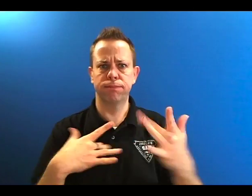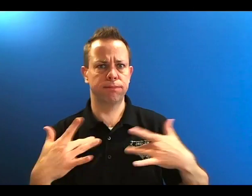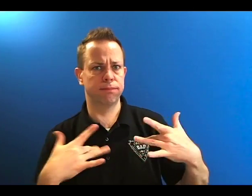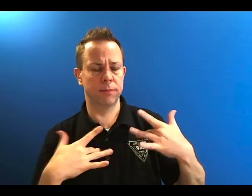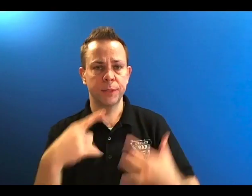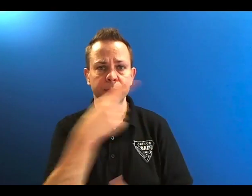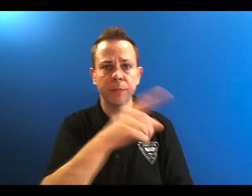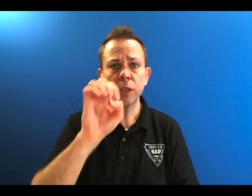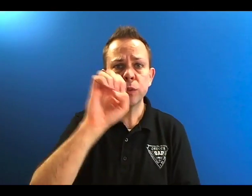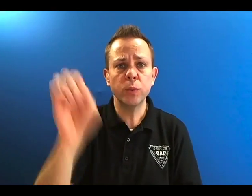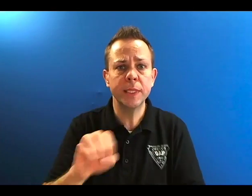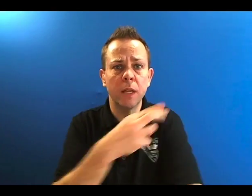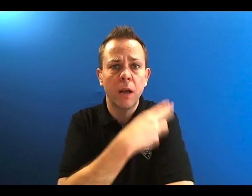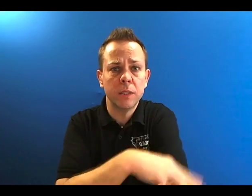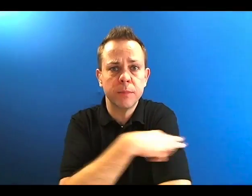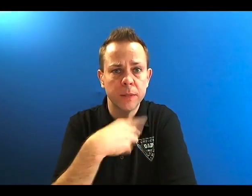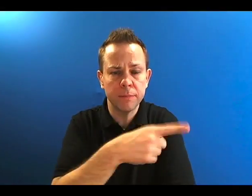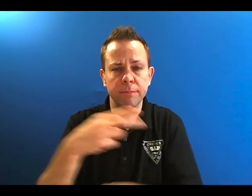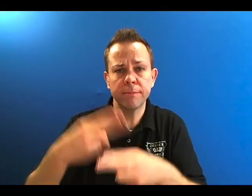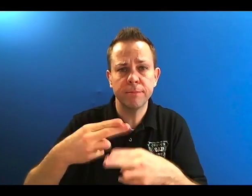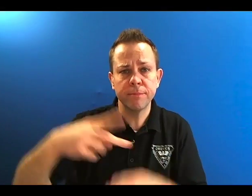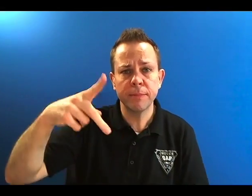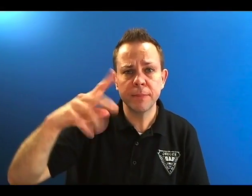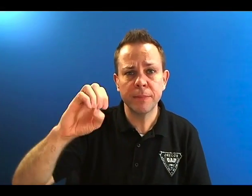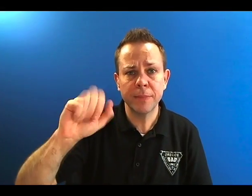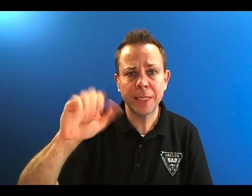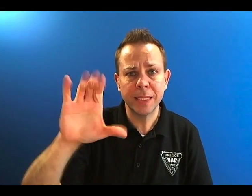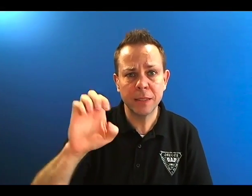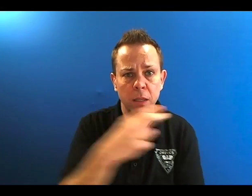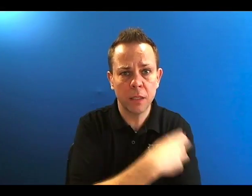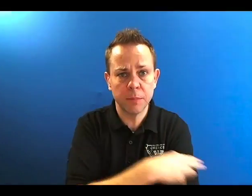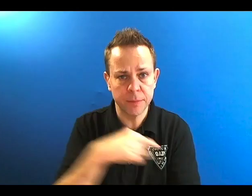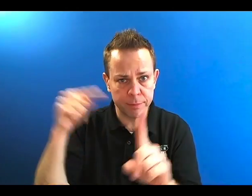concern regarding a hospital in Eugene. It's called Peace Hospital.